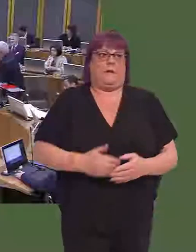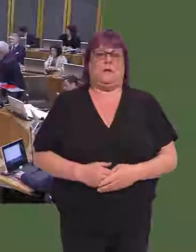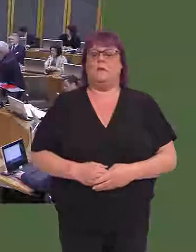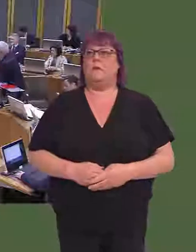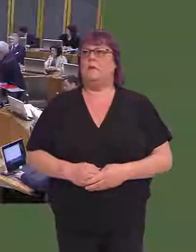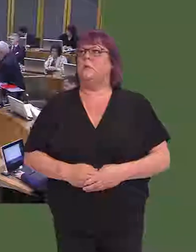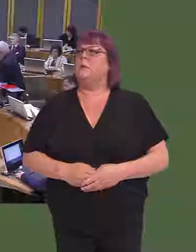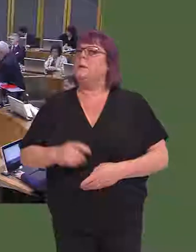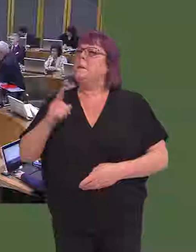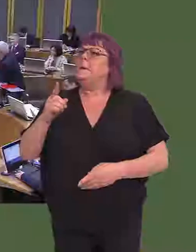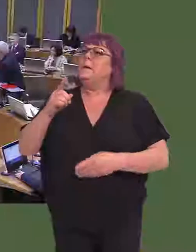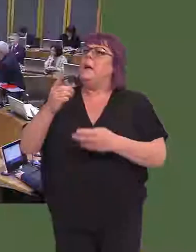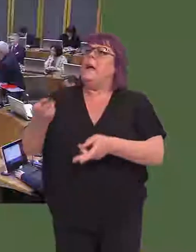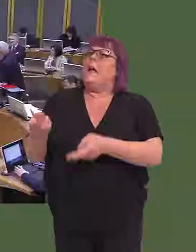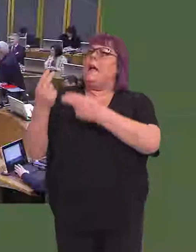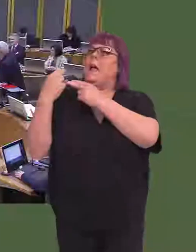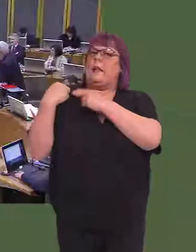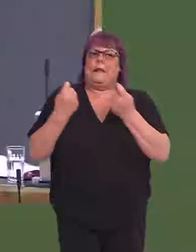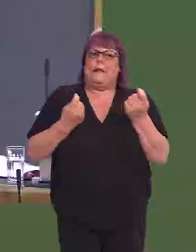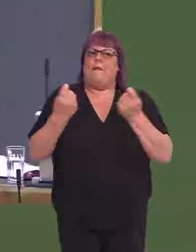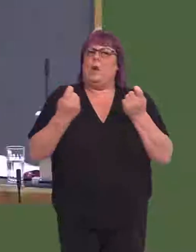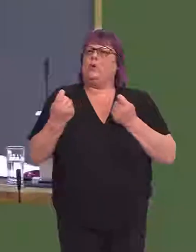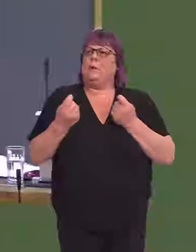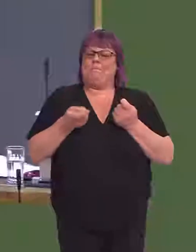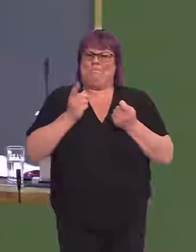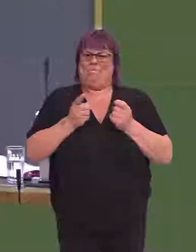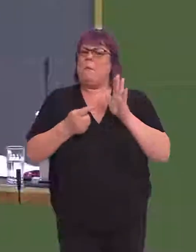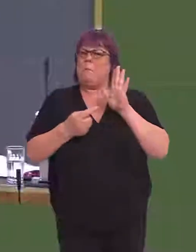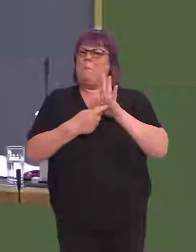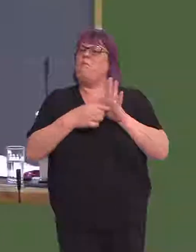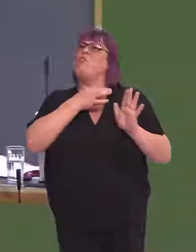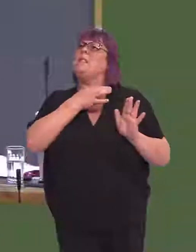Llywydd, the very principles of devolution are at stake with this.